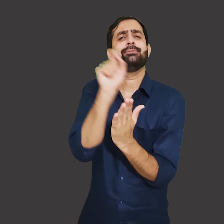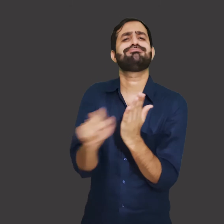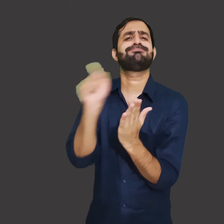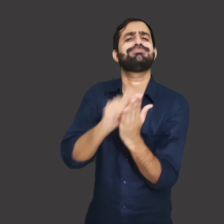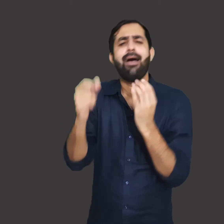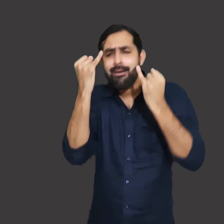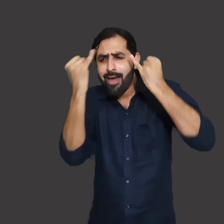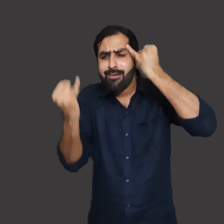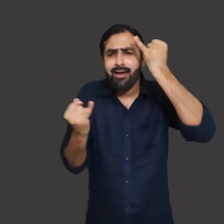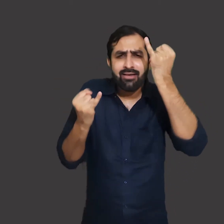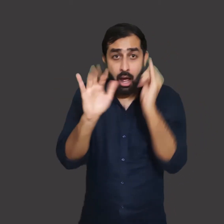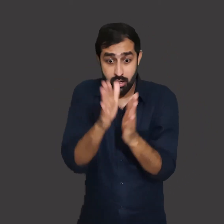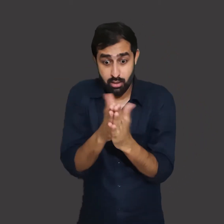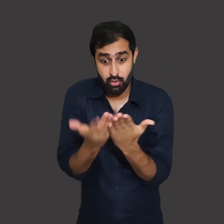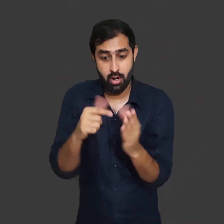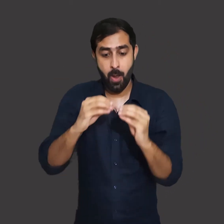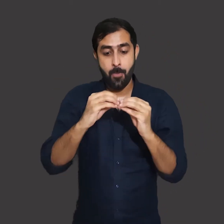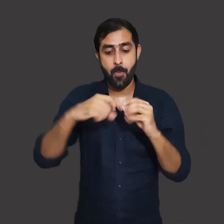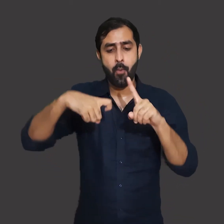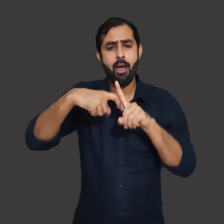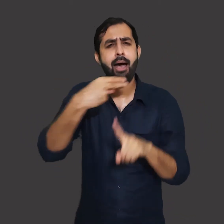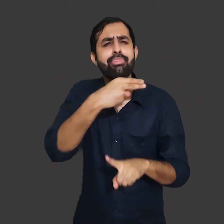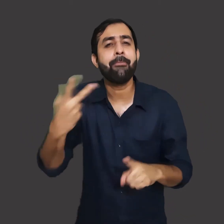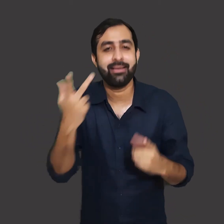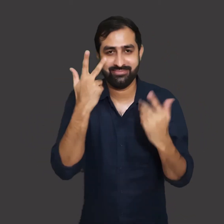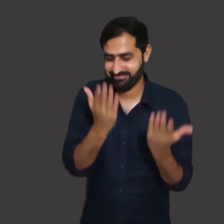The name of that novel is 'The God of small things'.